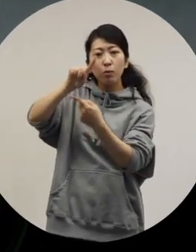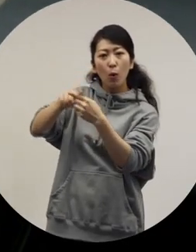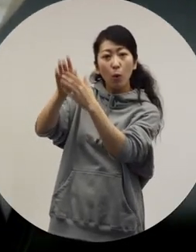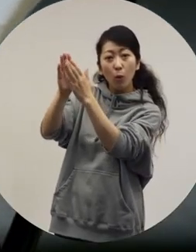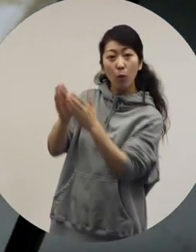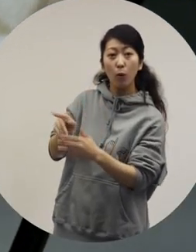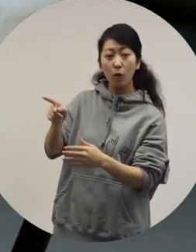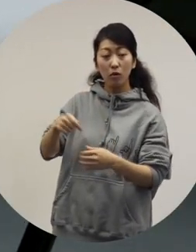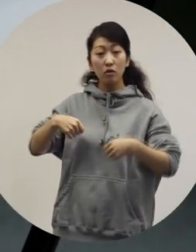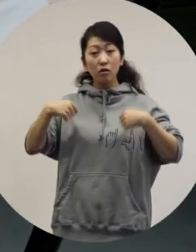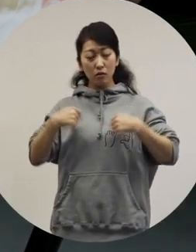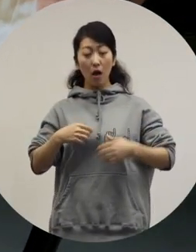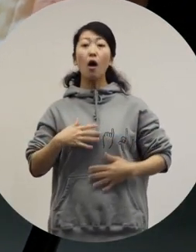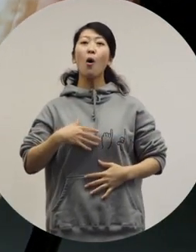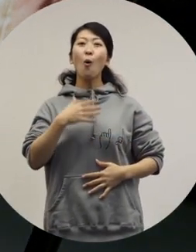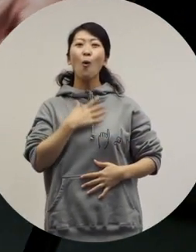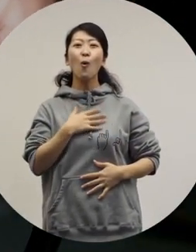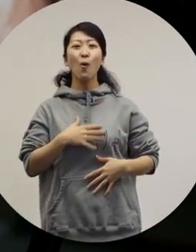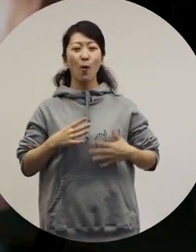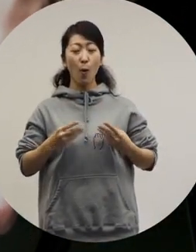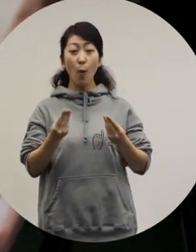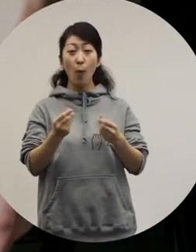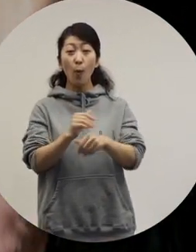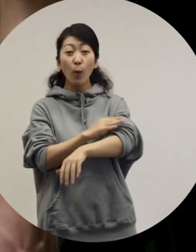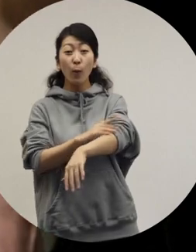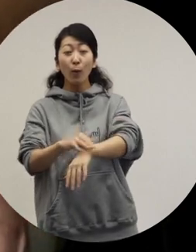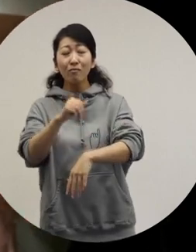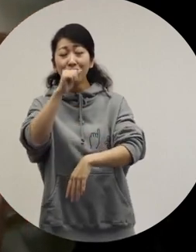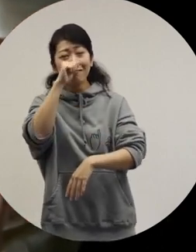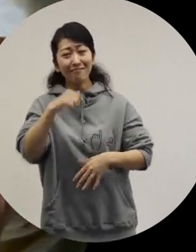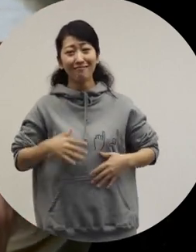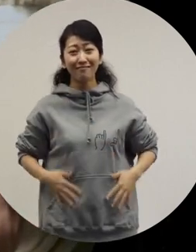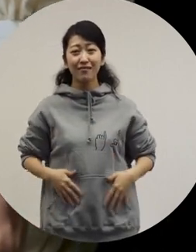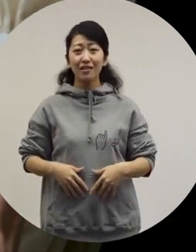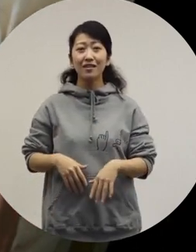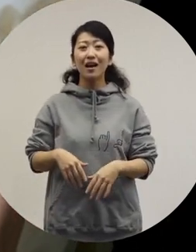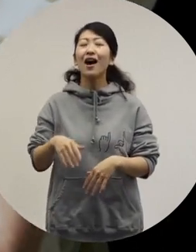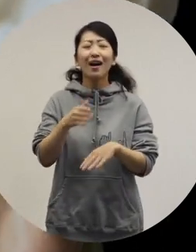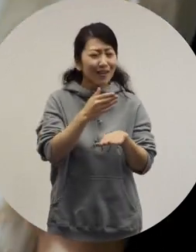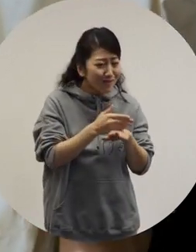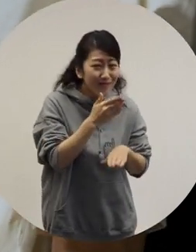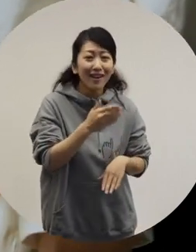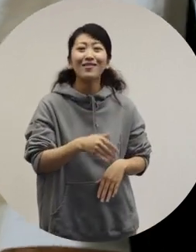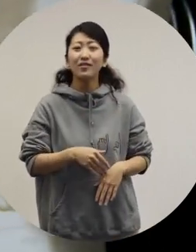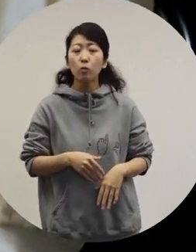The material makes me feel comfortable. I like it so much. [Shin] Thank you. [Ochiai] I see.